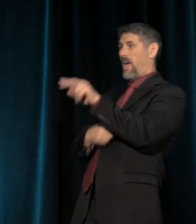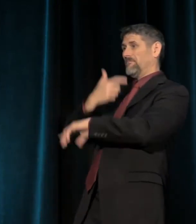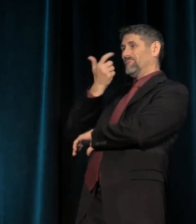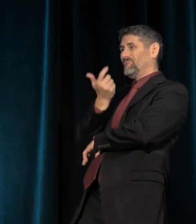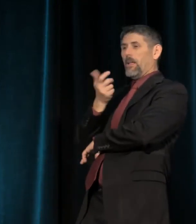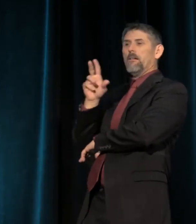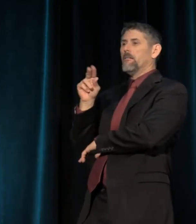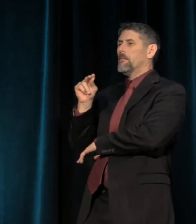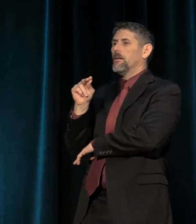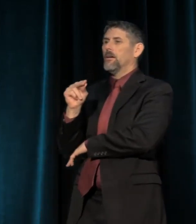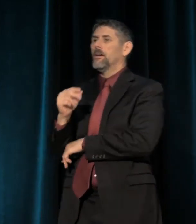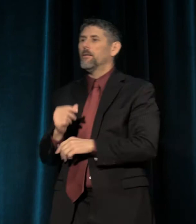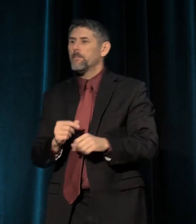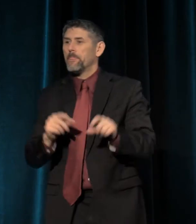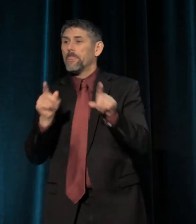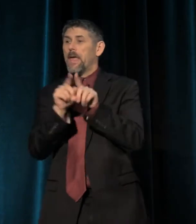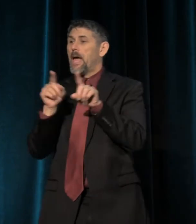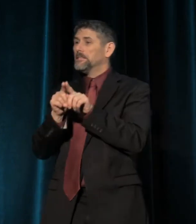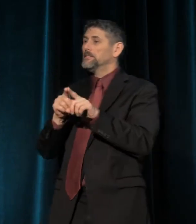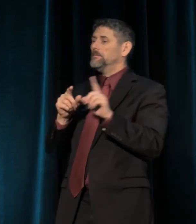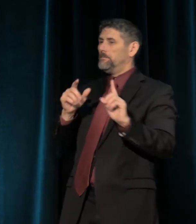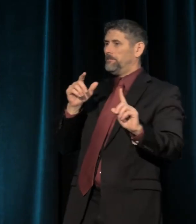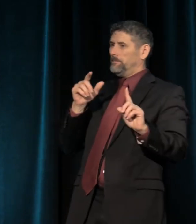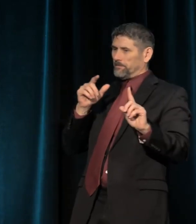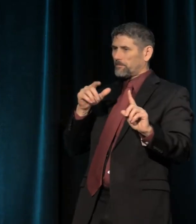As ACT UP taught us, "Silence equals death."